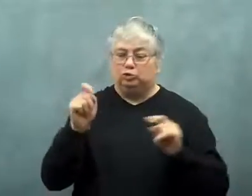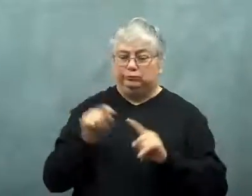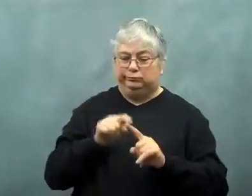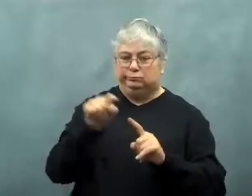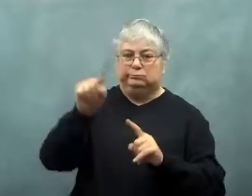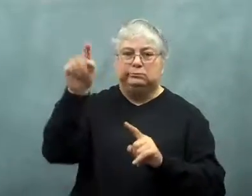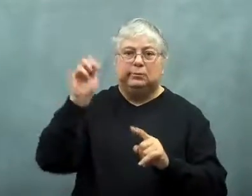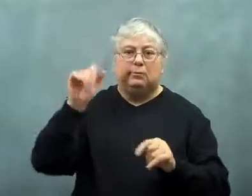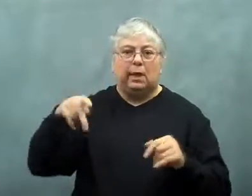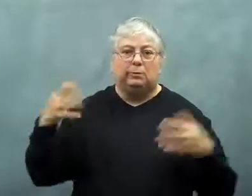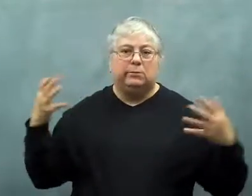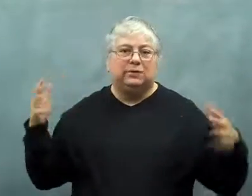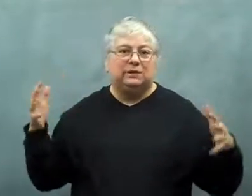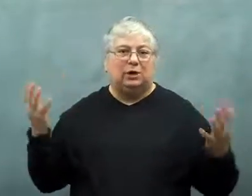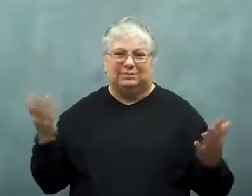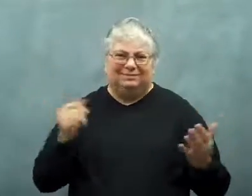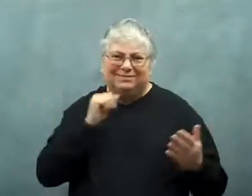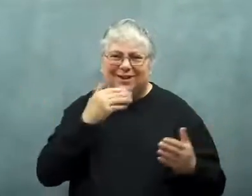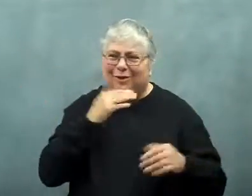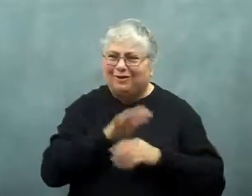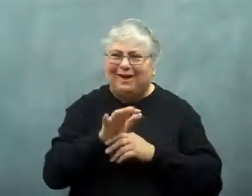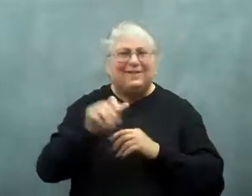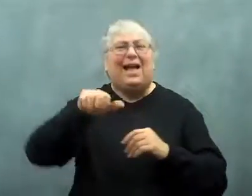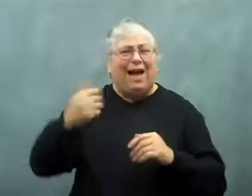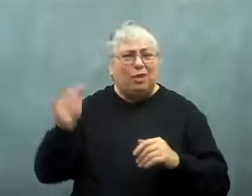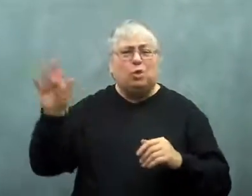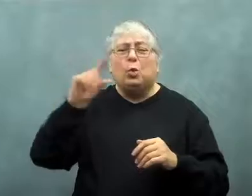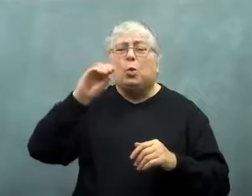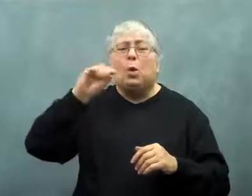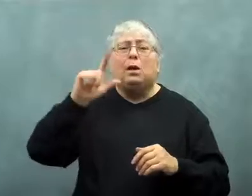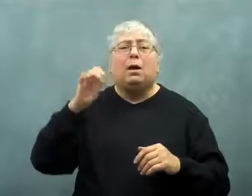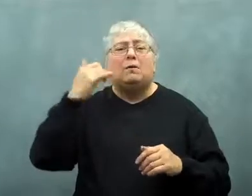It just had the maps, so it wasn't good enough.